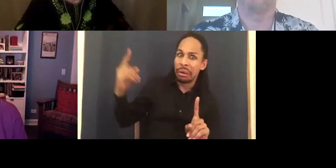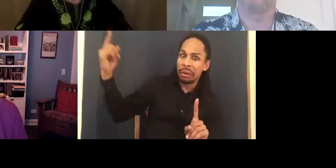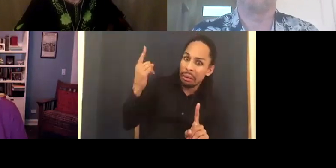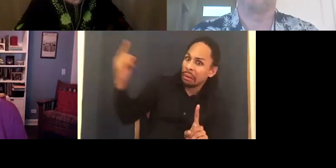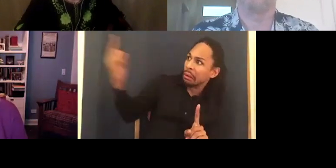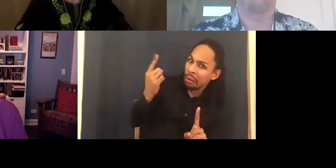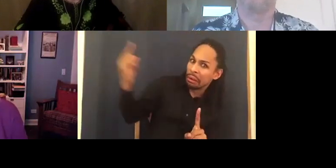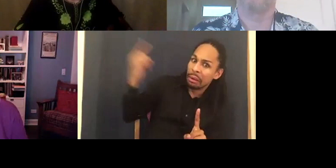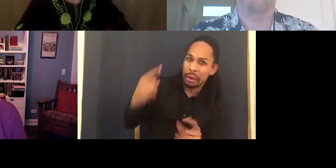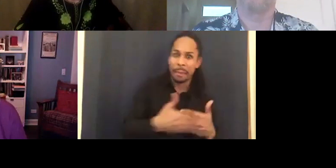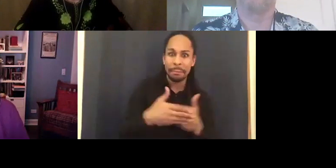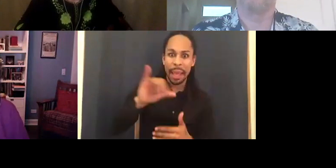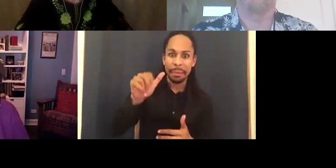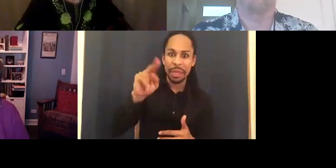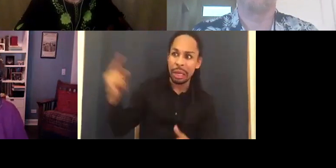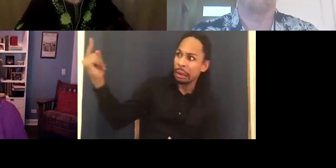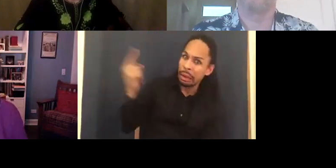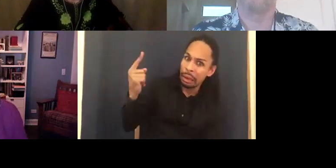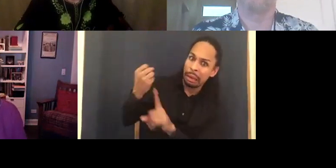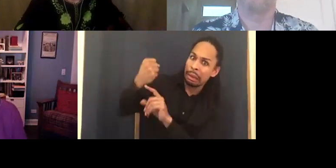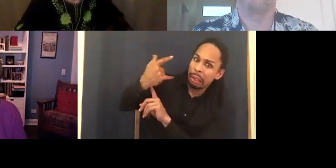I'm glad to say that was not the case.